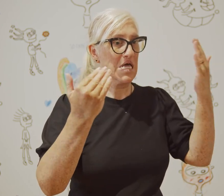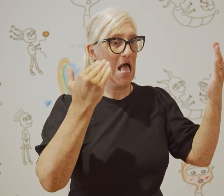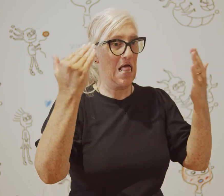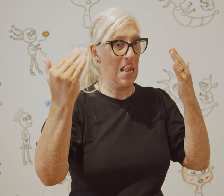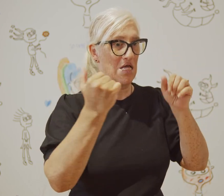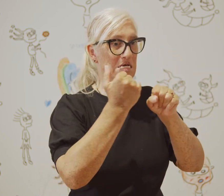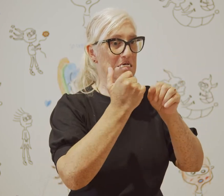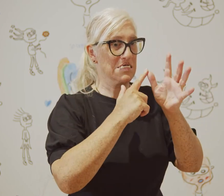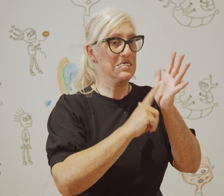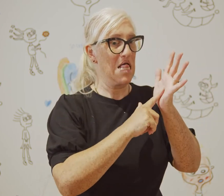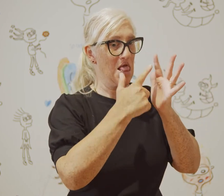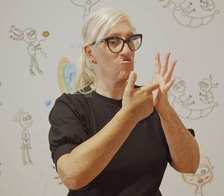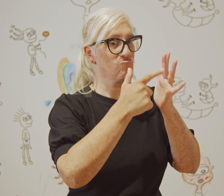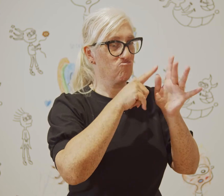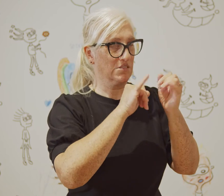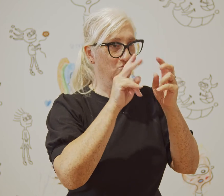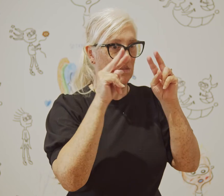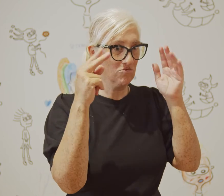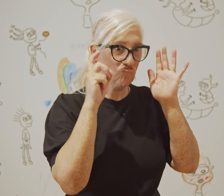I aim to have recognition from art galleries.